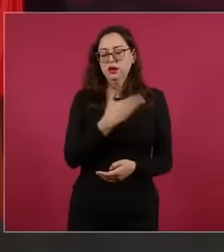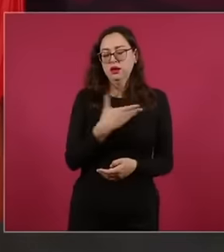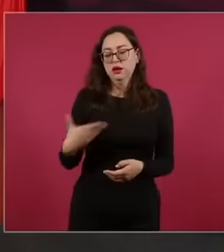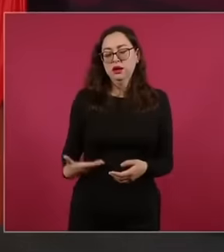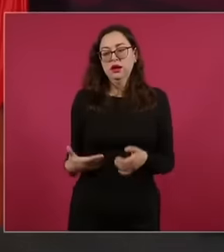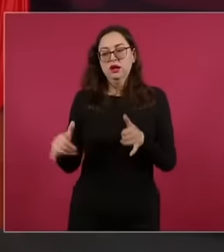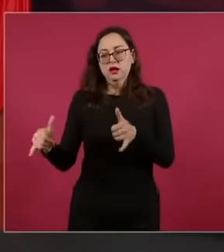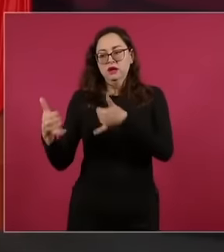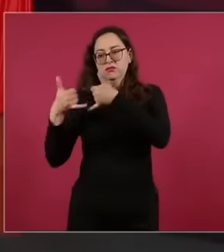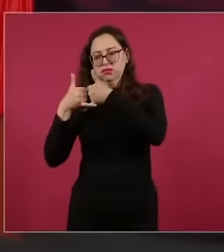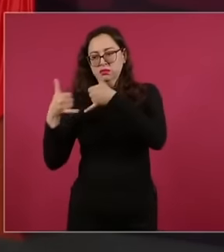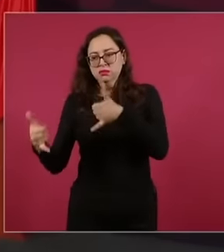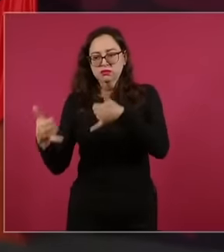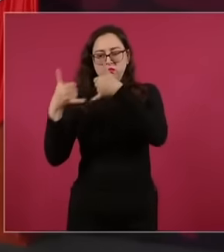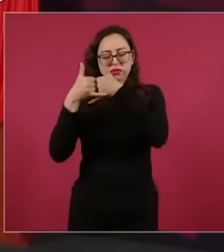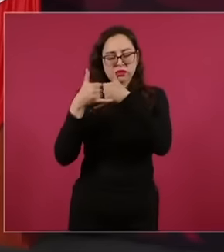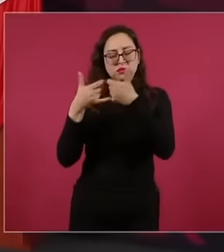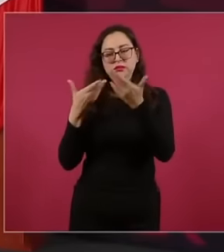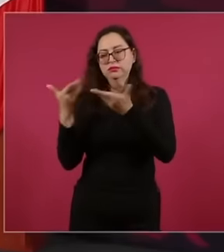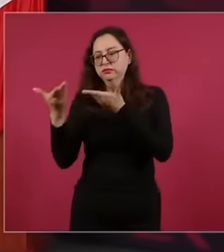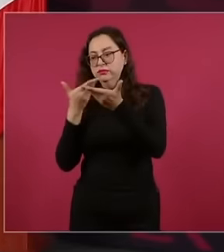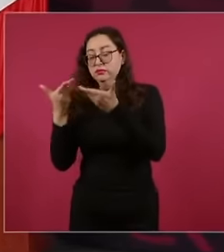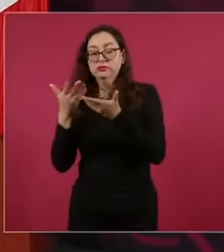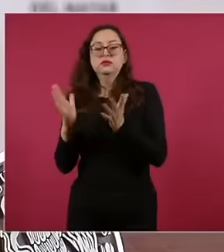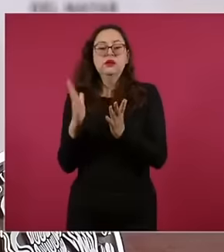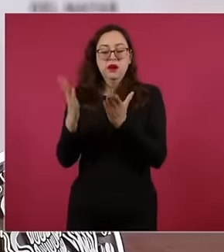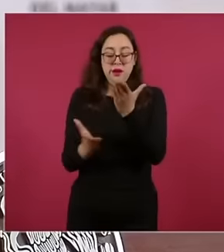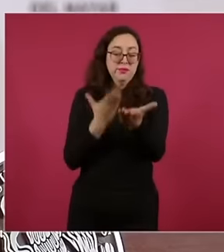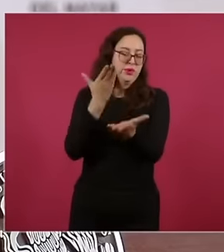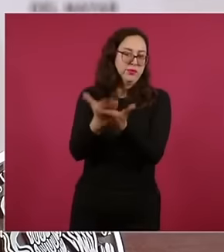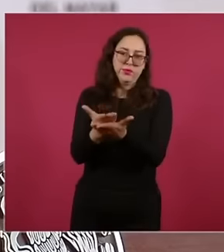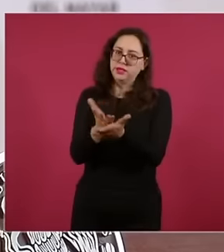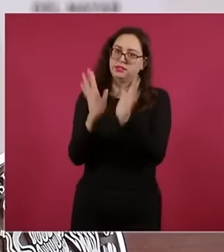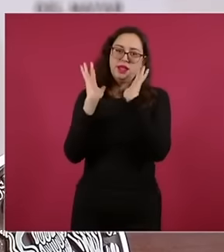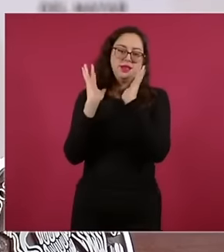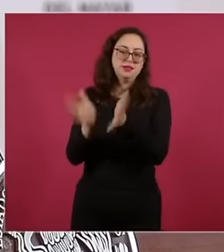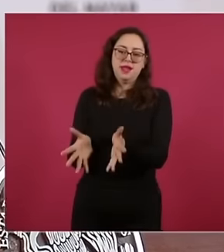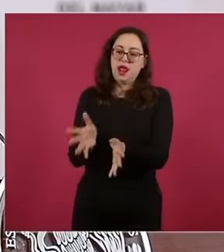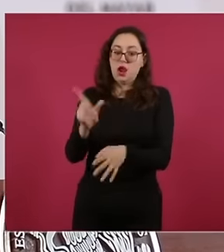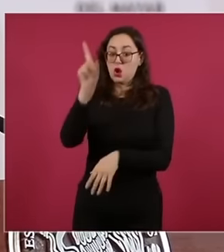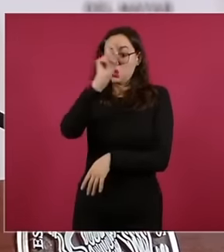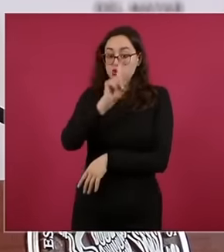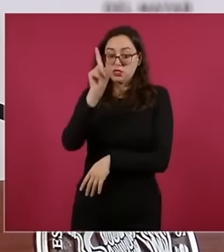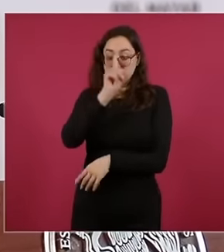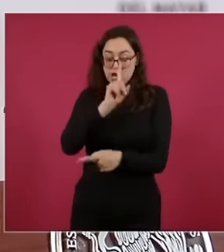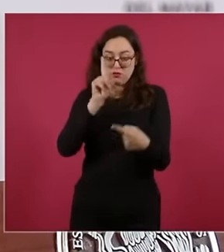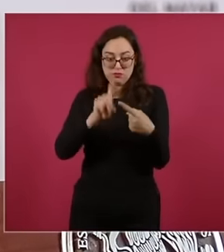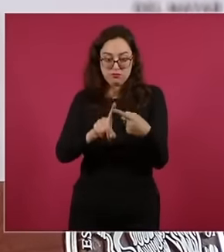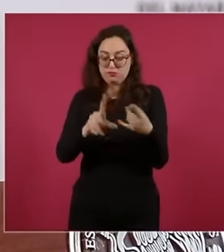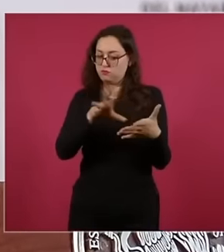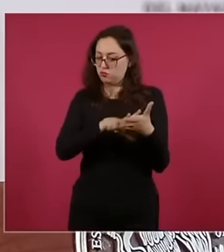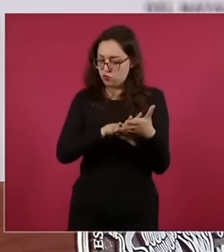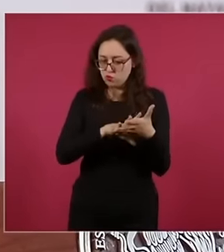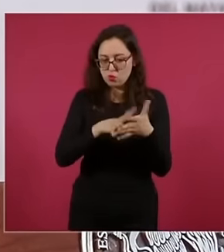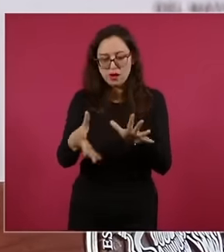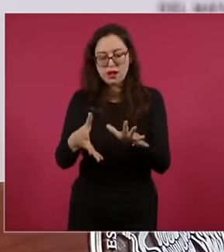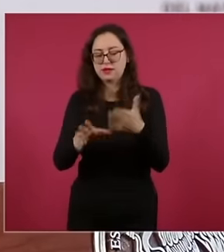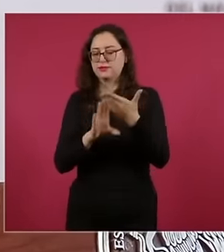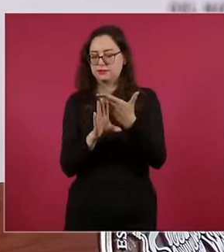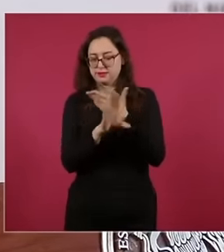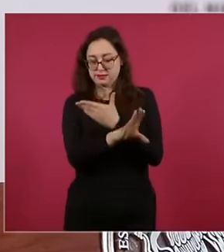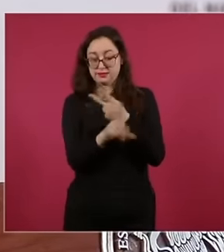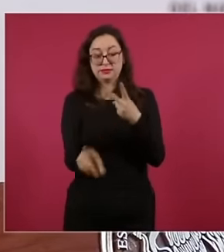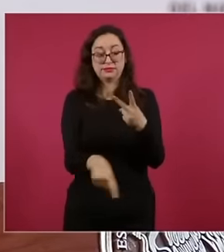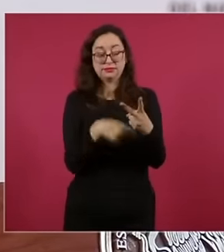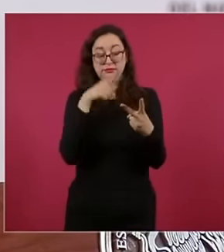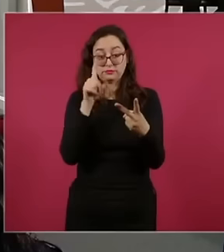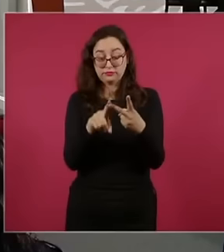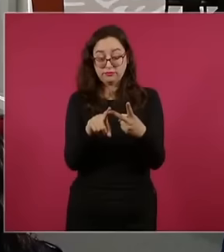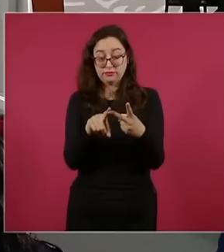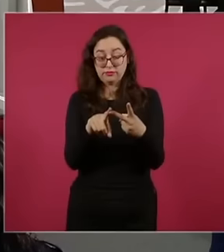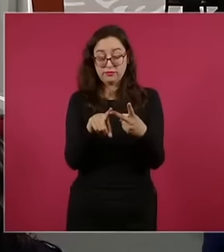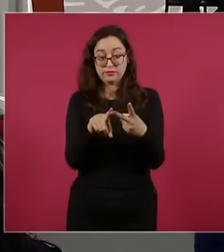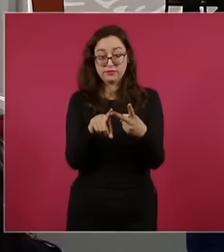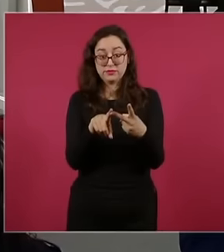's our proposal, be it. that there is no violence that